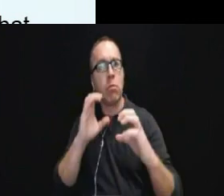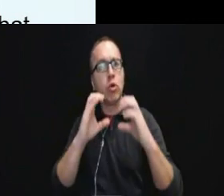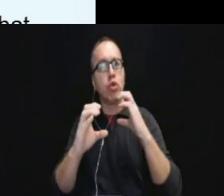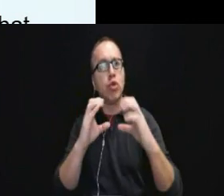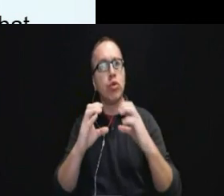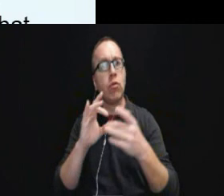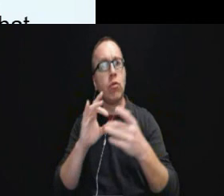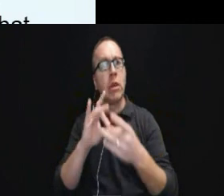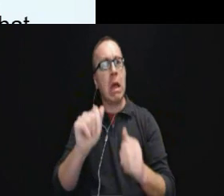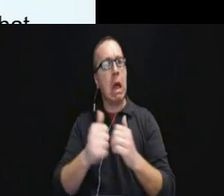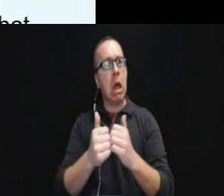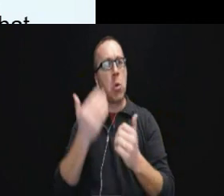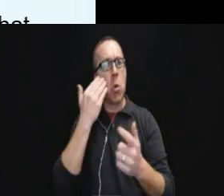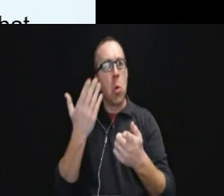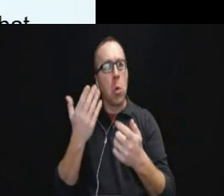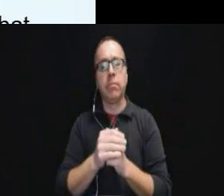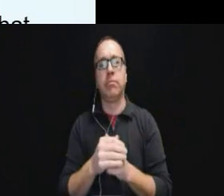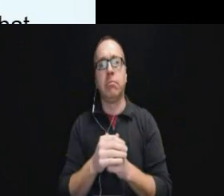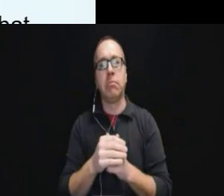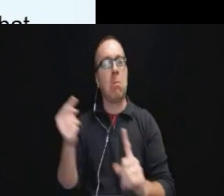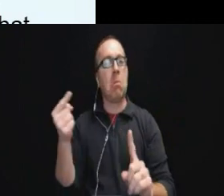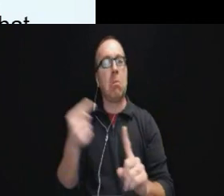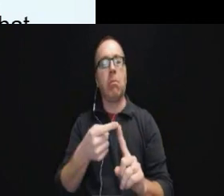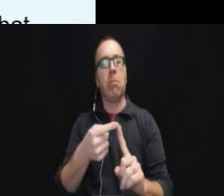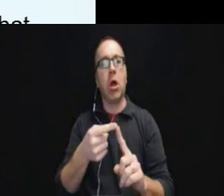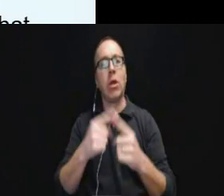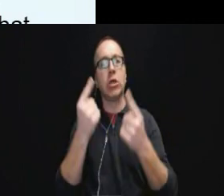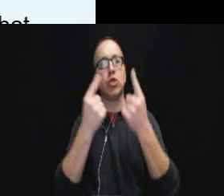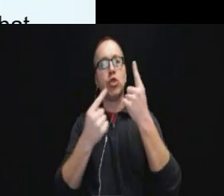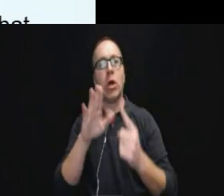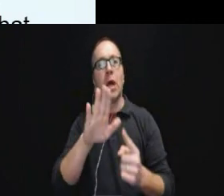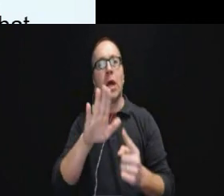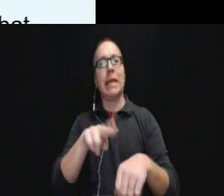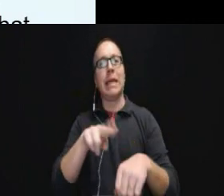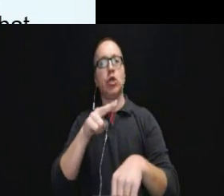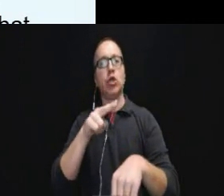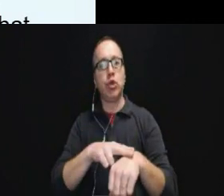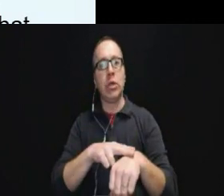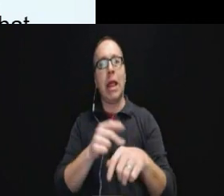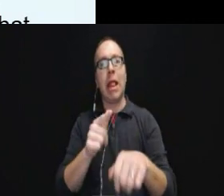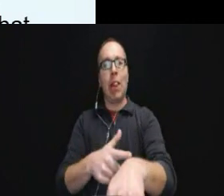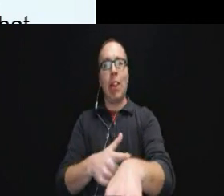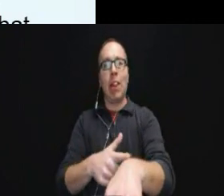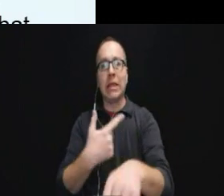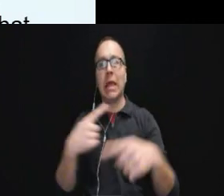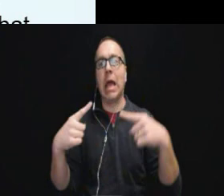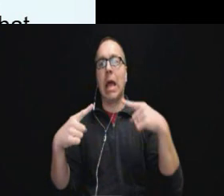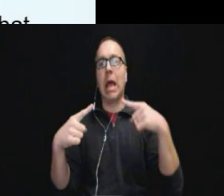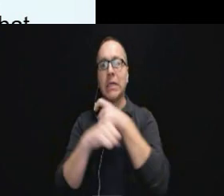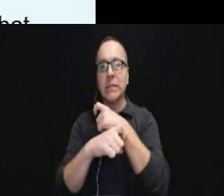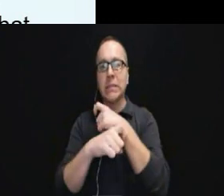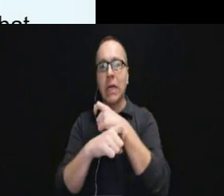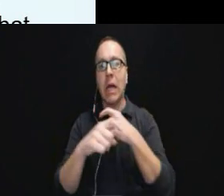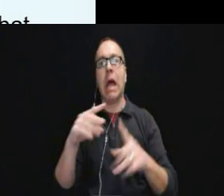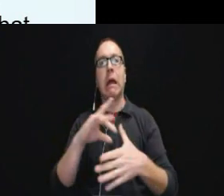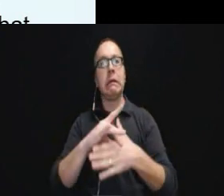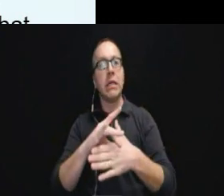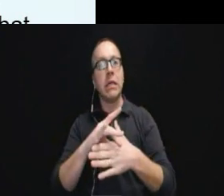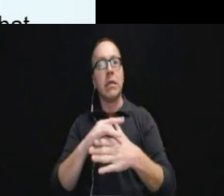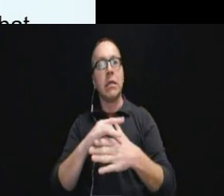The key is to consider length and complexity and content of the communication and person's